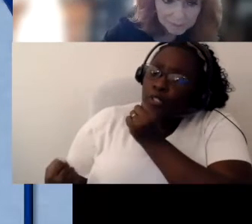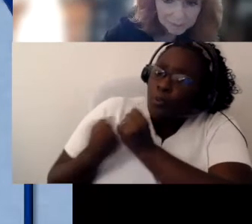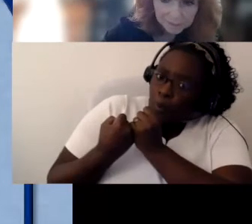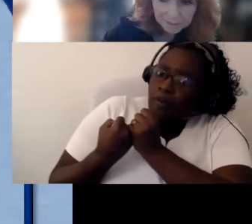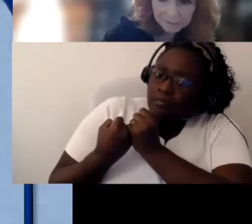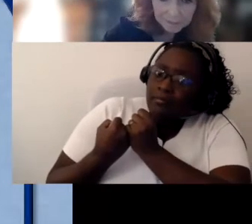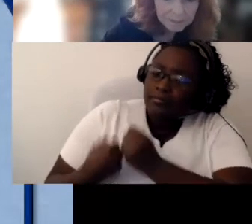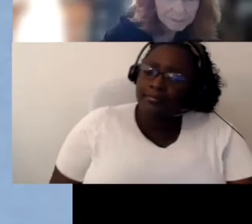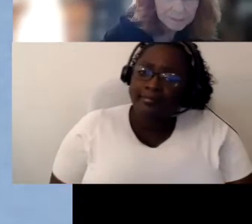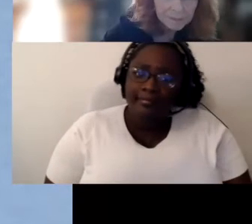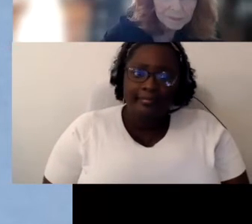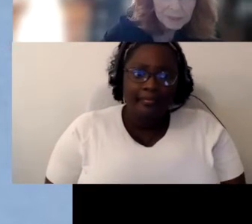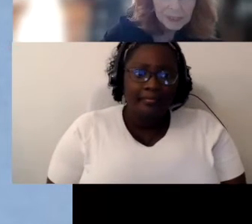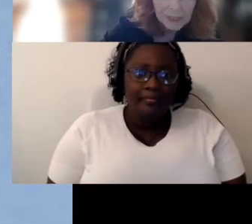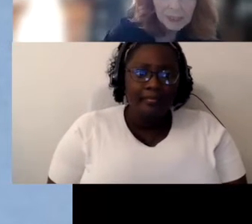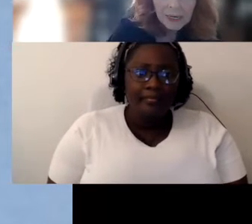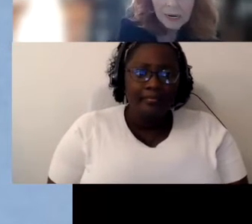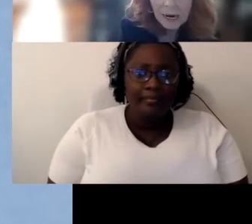help them do that.